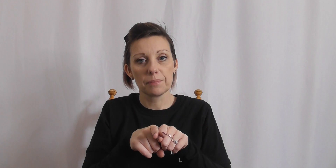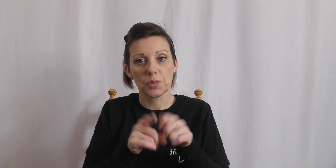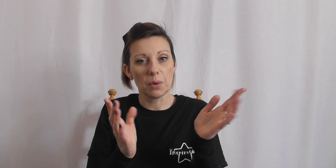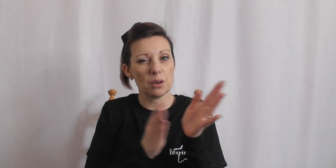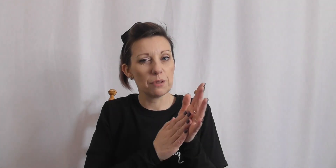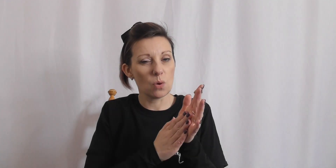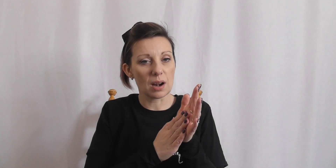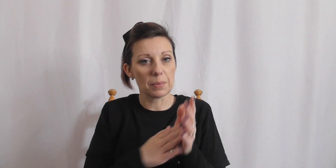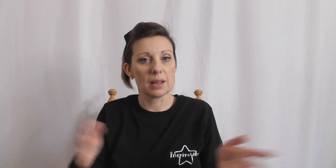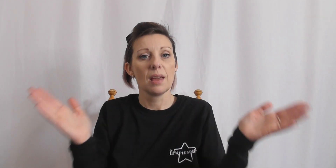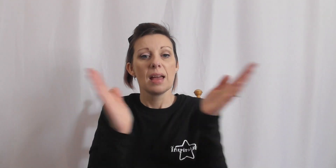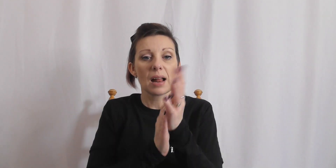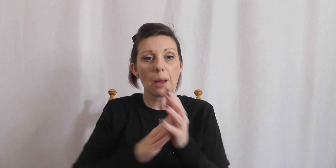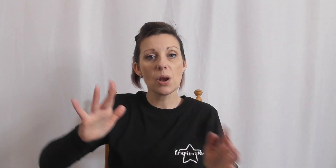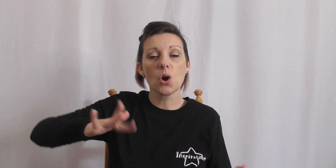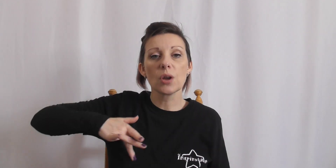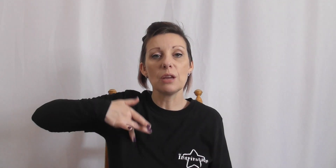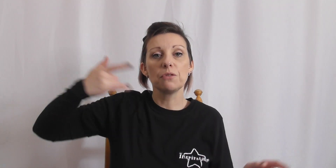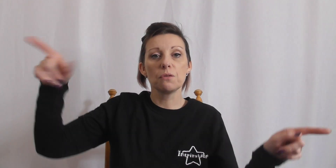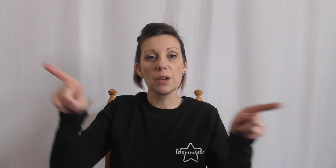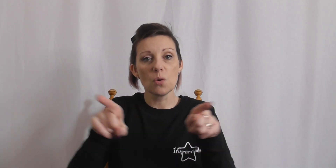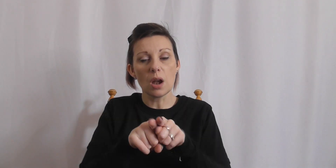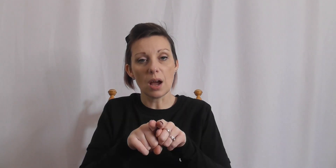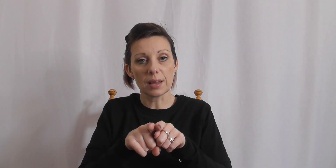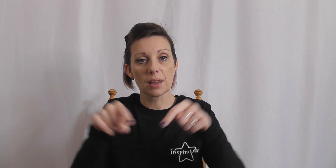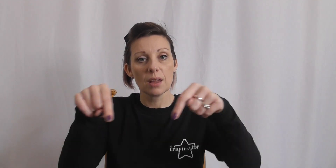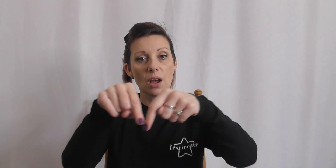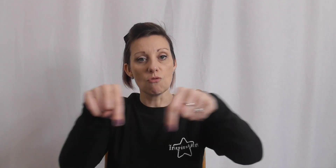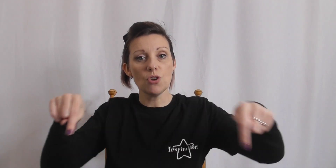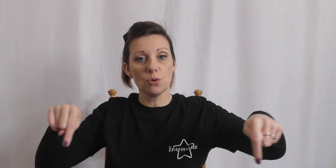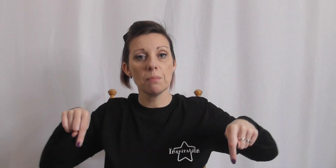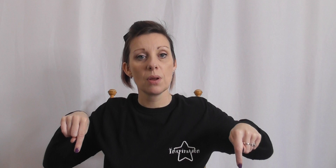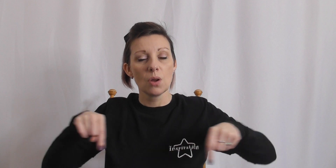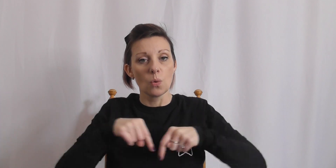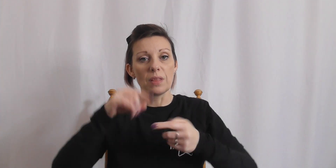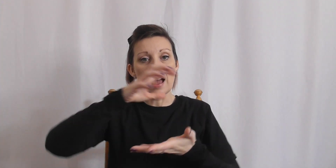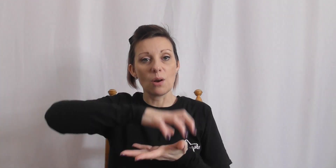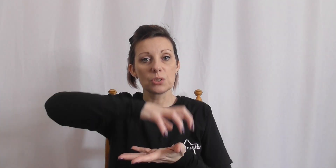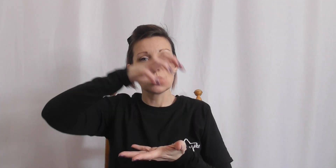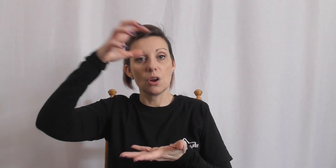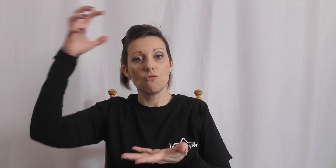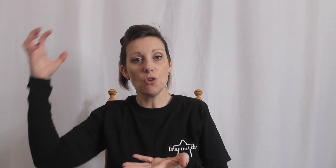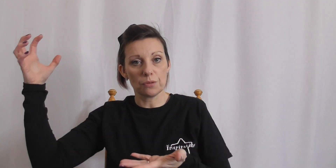You might only fit one clap in there. Clap along if you feel like a room without a roof.